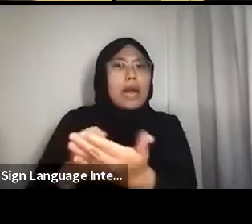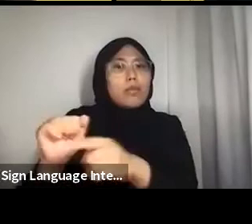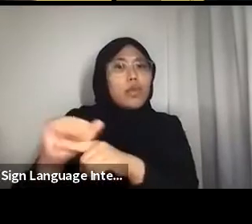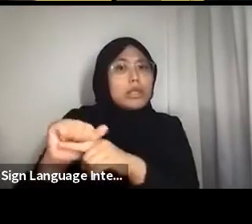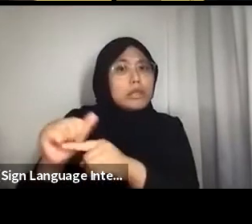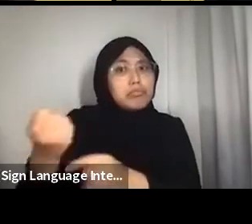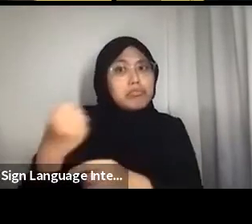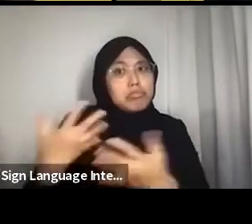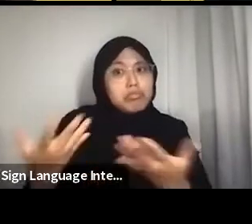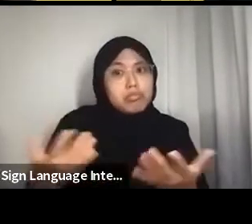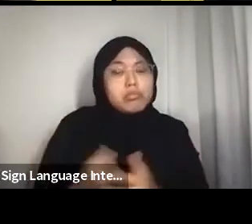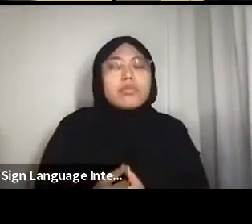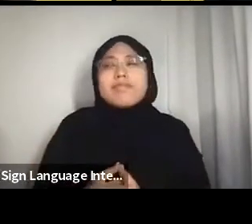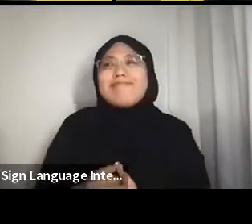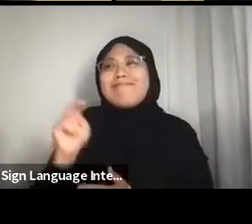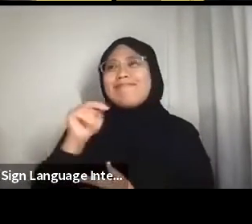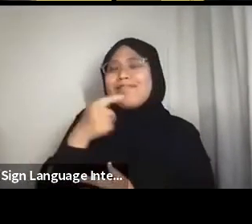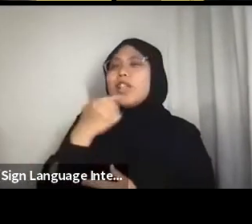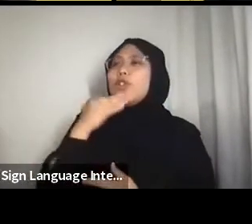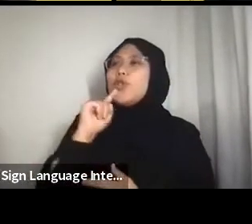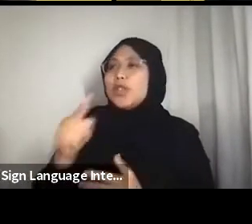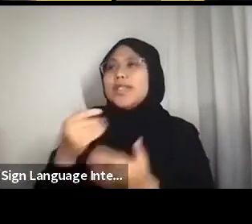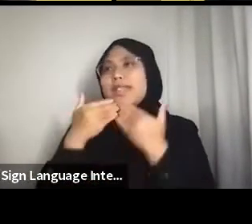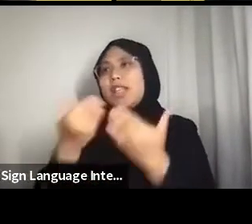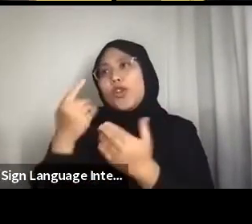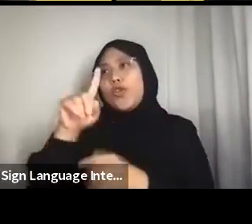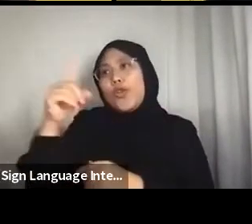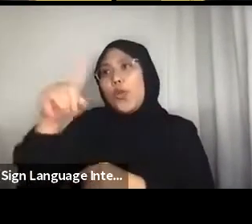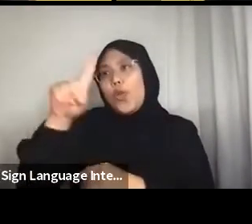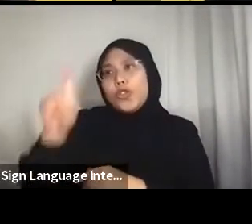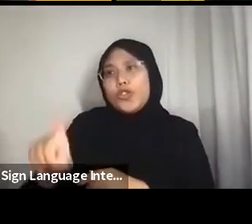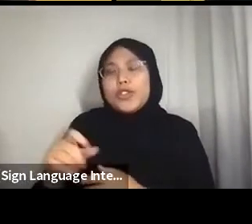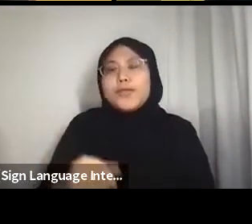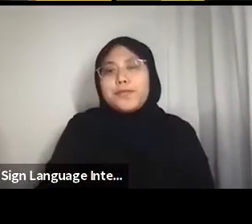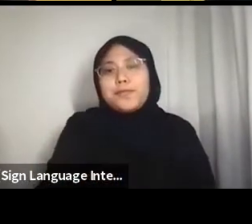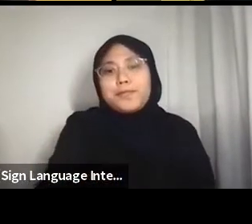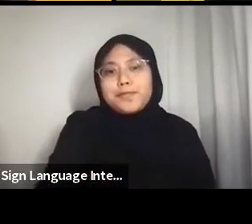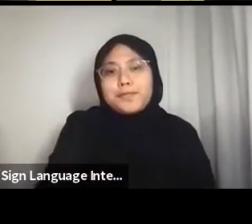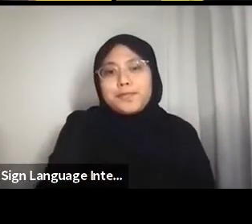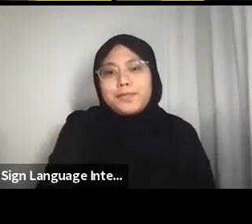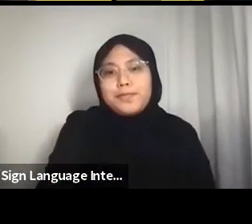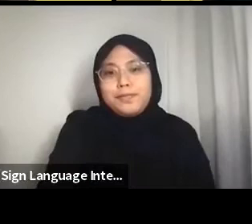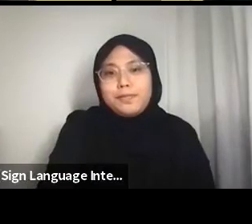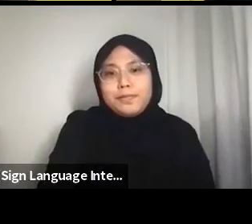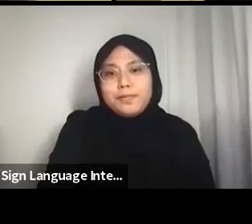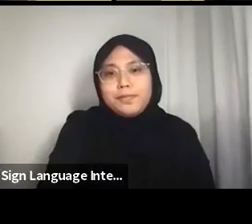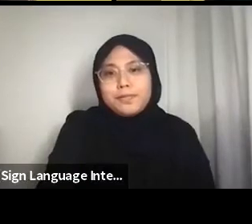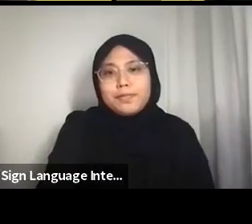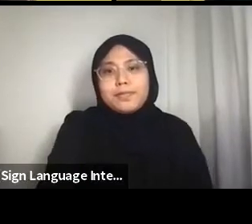Sure, thank you for the question. So for me...